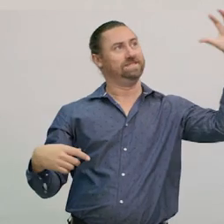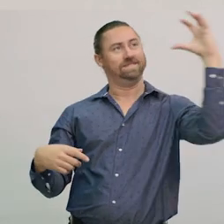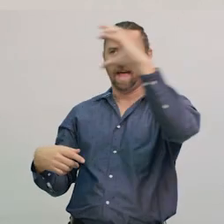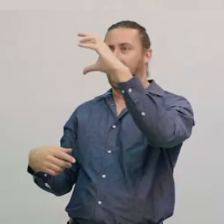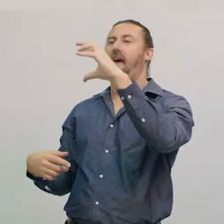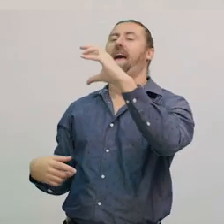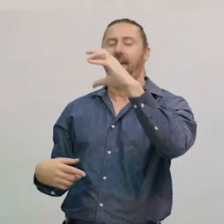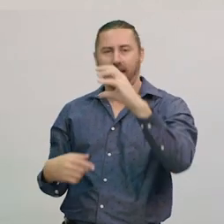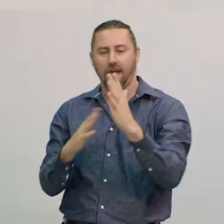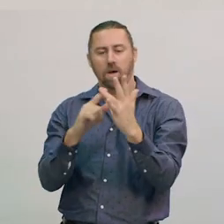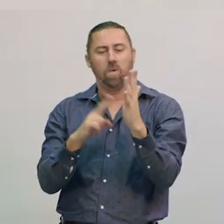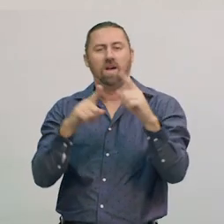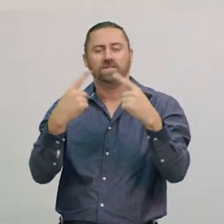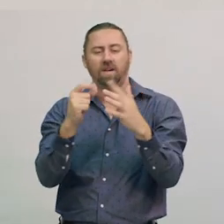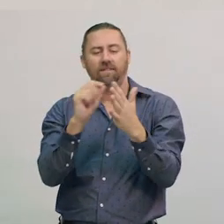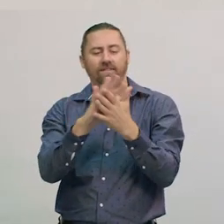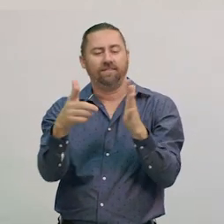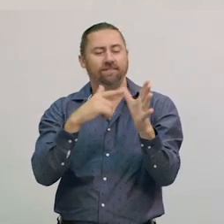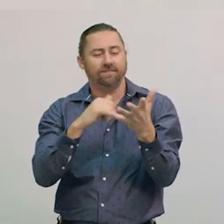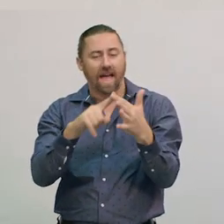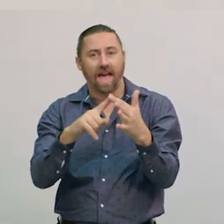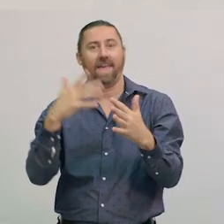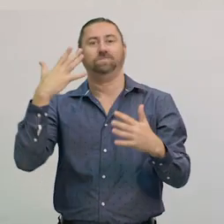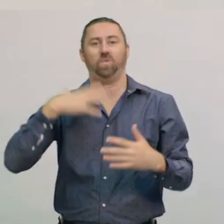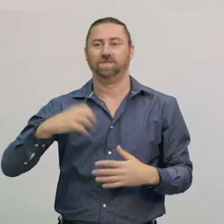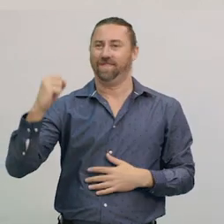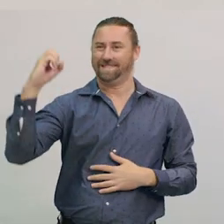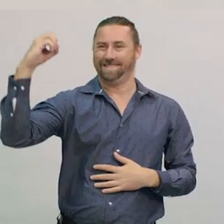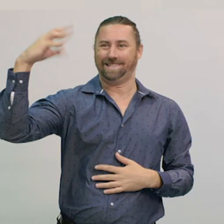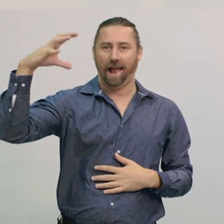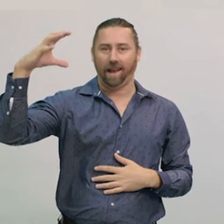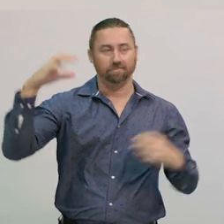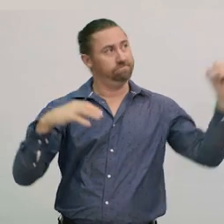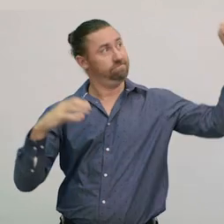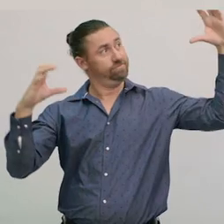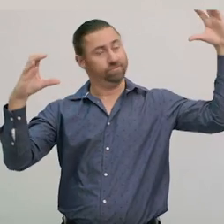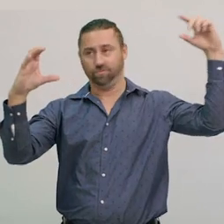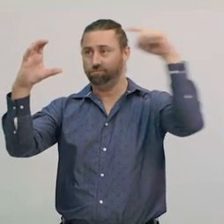because different amounts of sunlight are reflected on the Moon while it orbits the Sun.